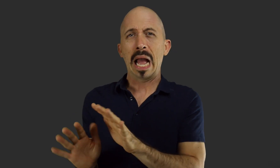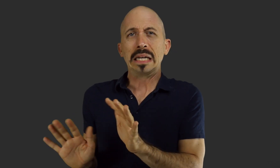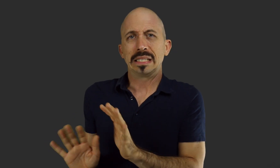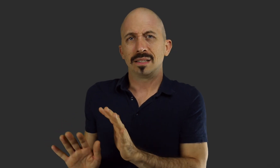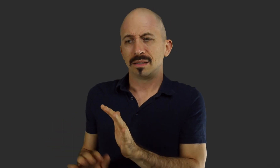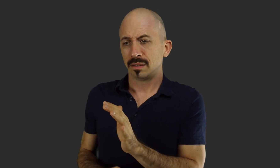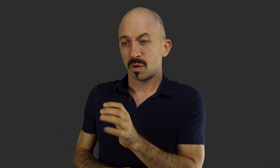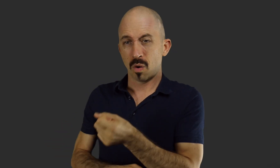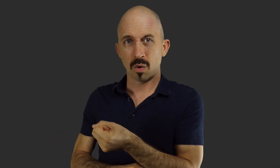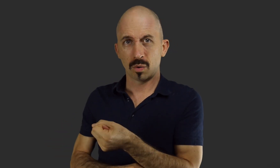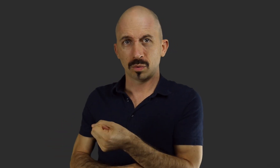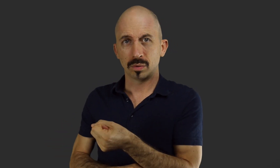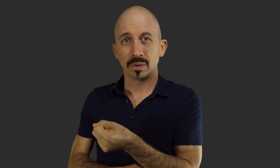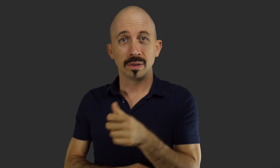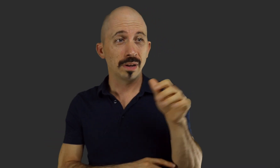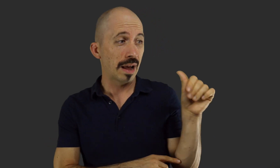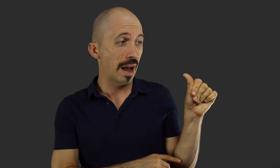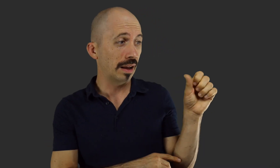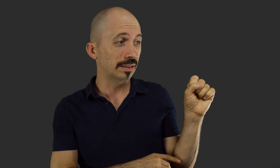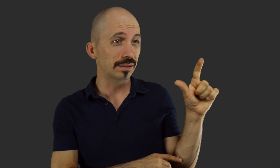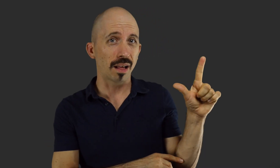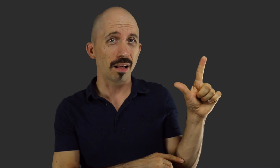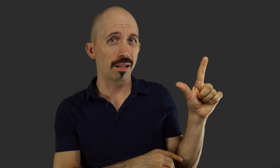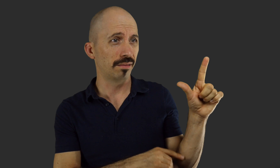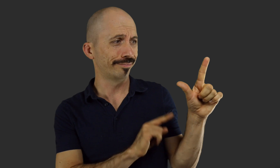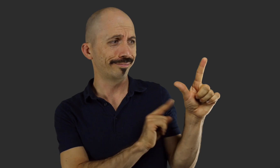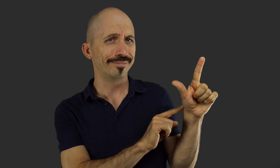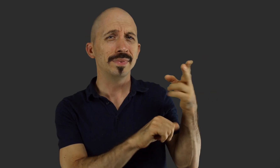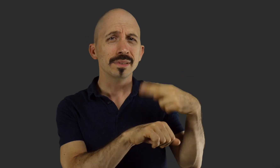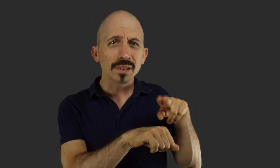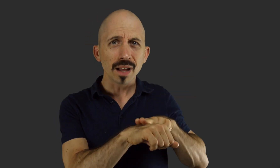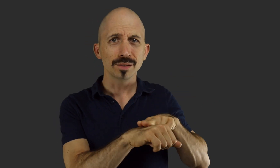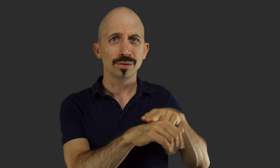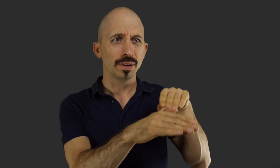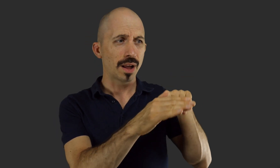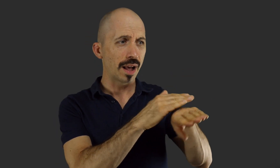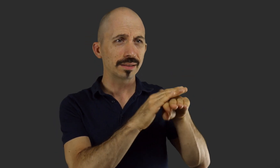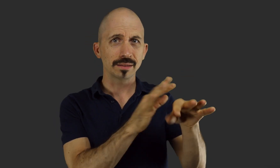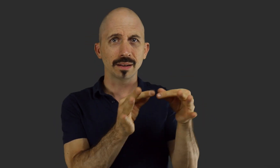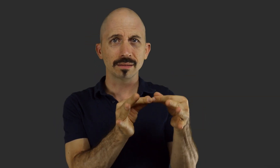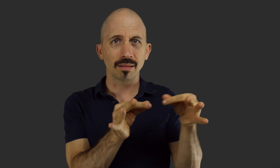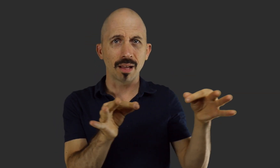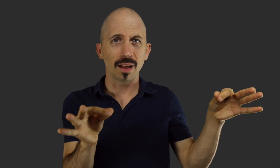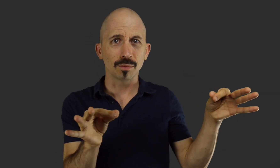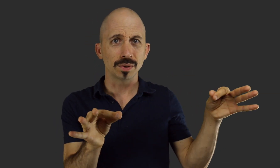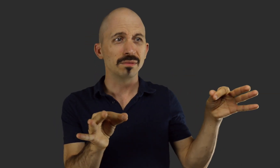Before going ahead – wait. ASL is a natural and accessible language.